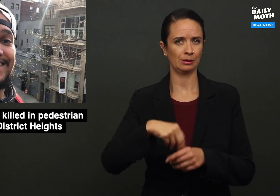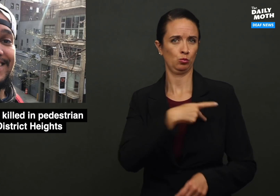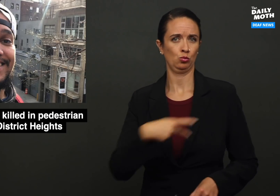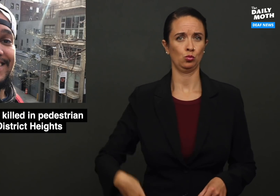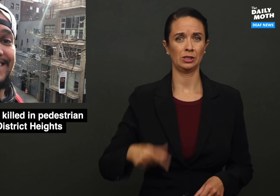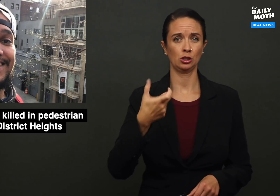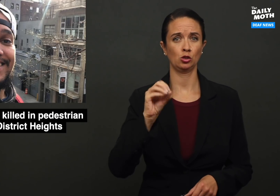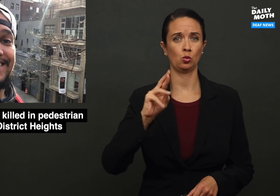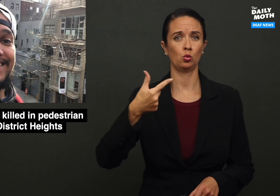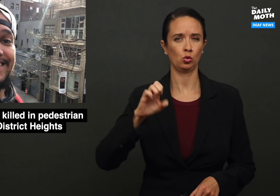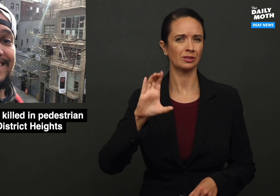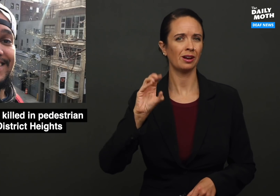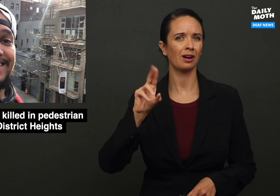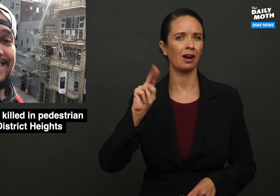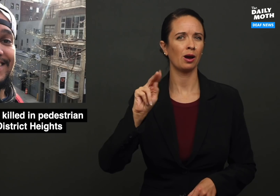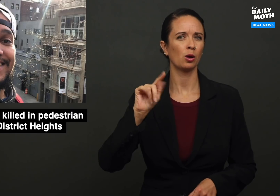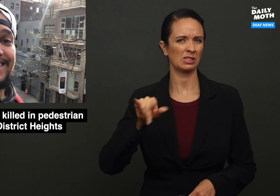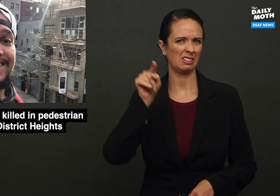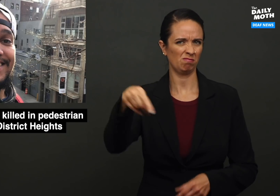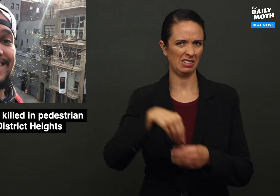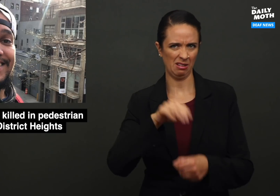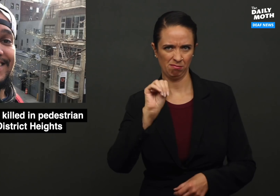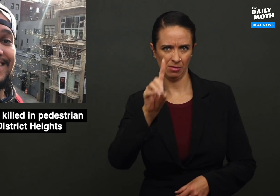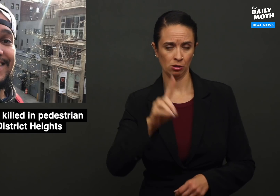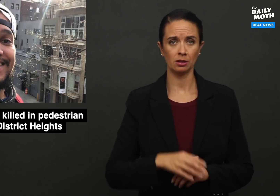Prince George County, Maryland.